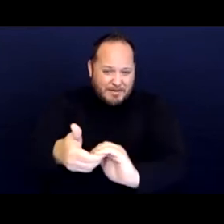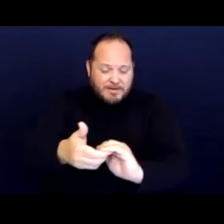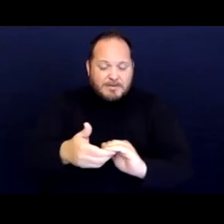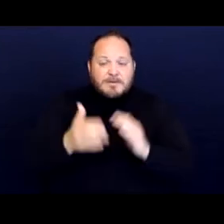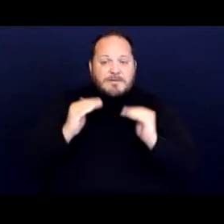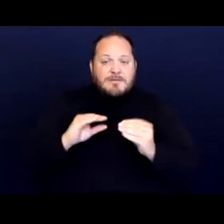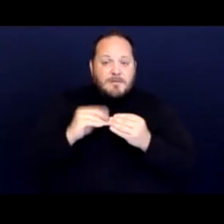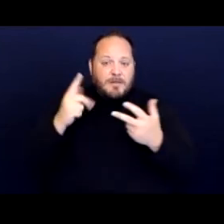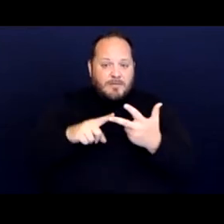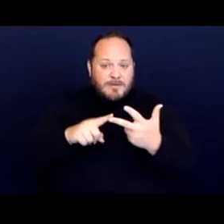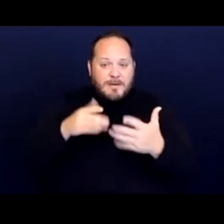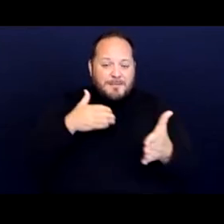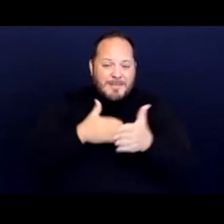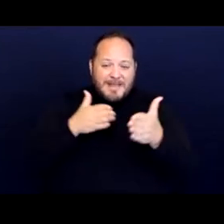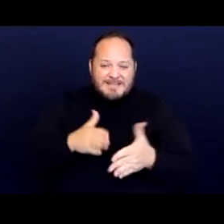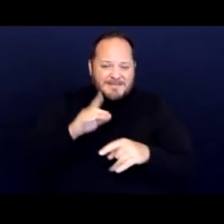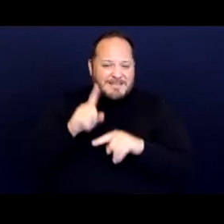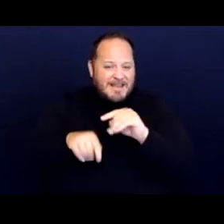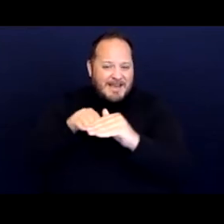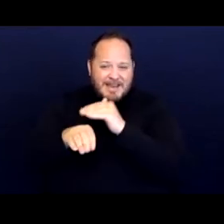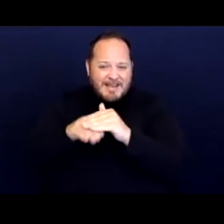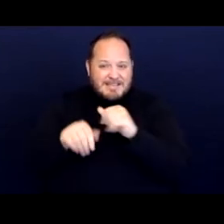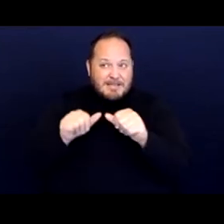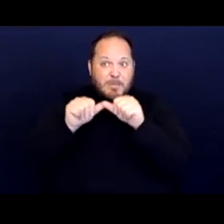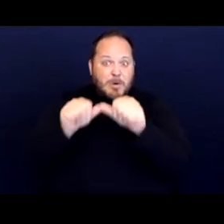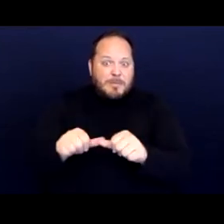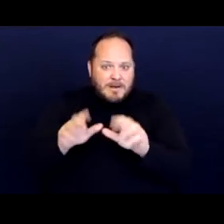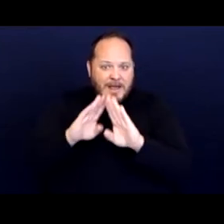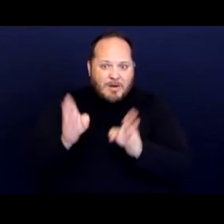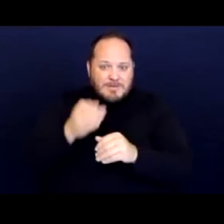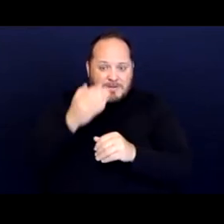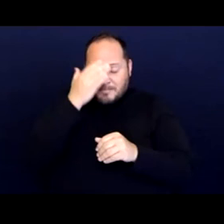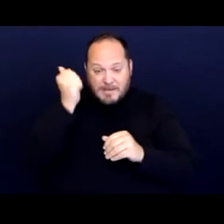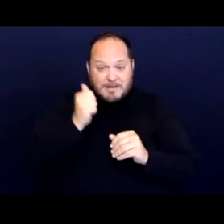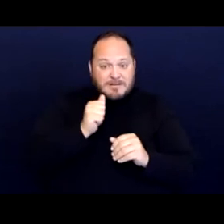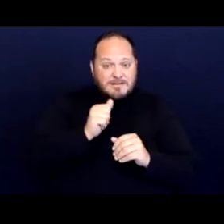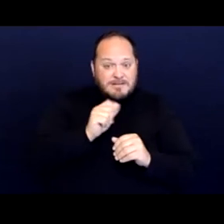plaintiffs cannot access permanent housing since their disabilities preclude them